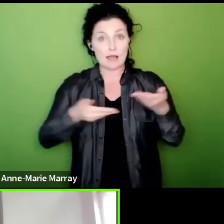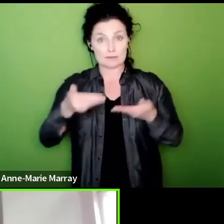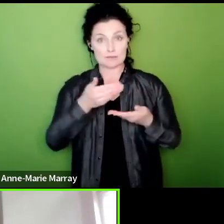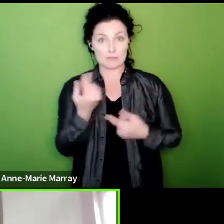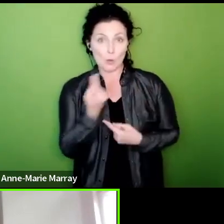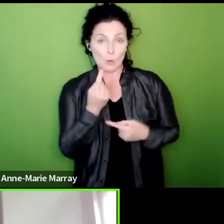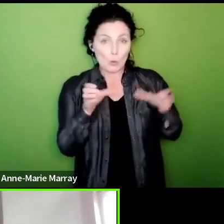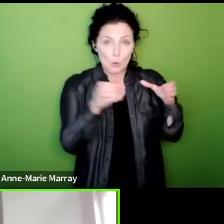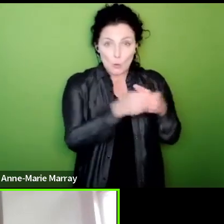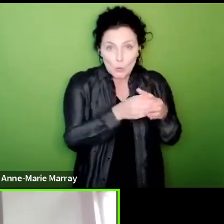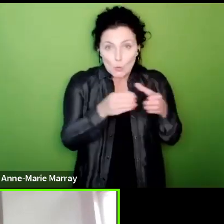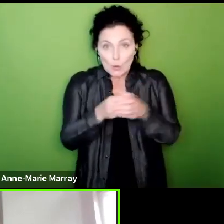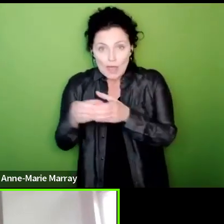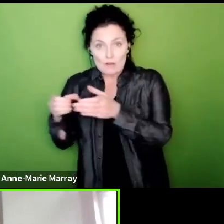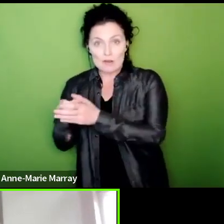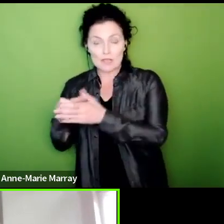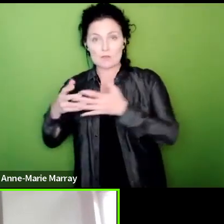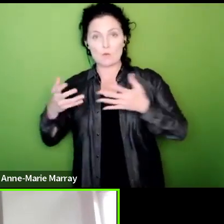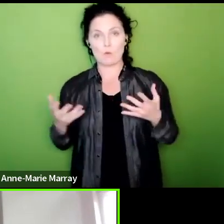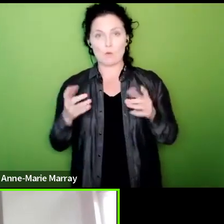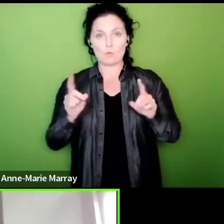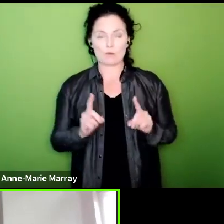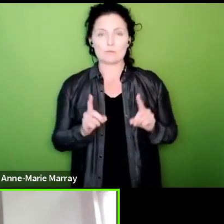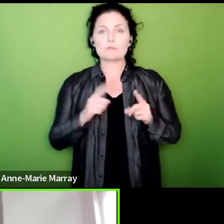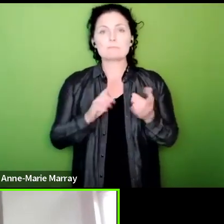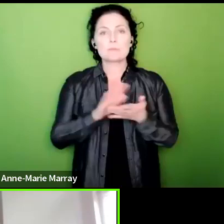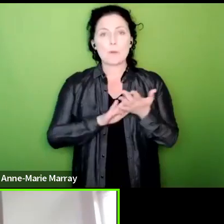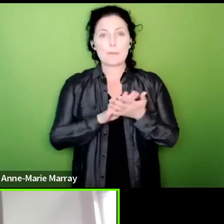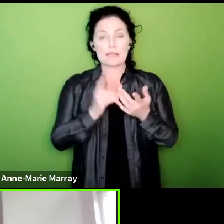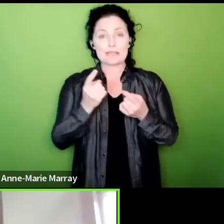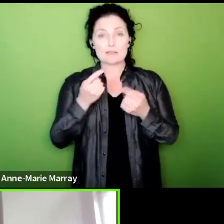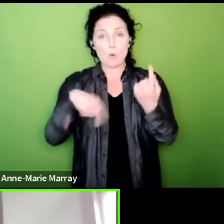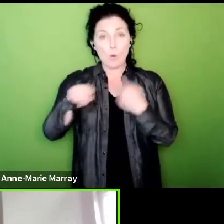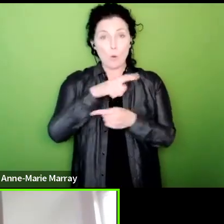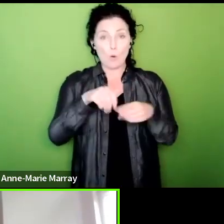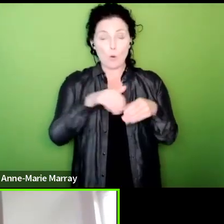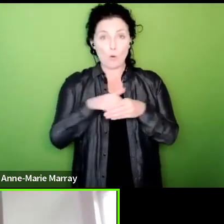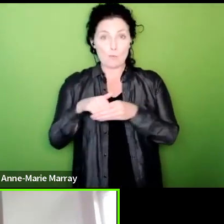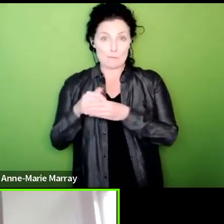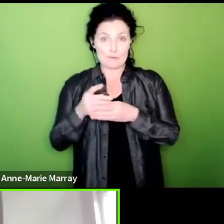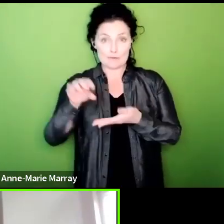contribute more than the 50p you currently contribute to the union's fighting fund to